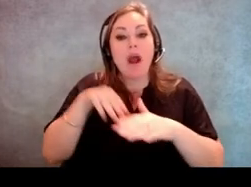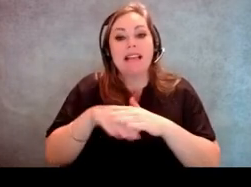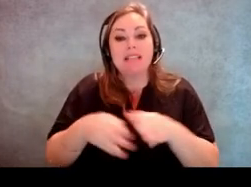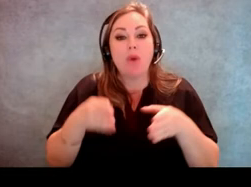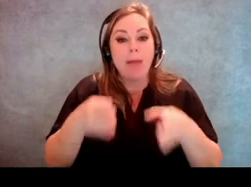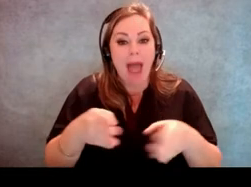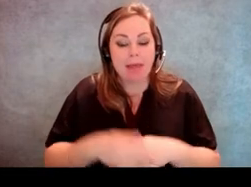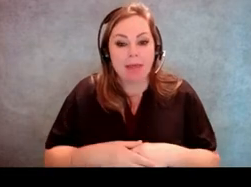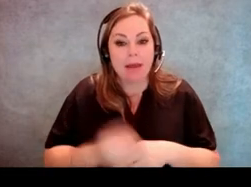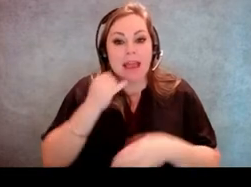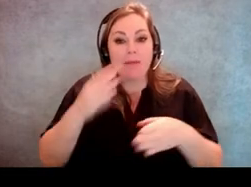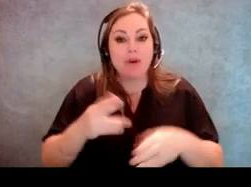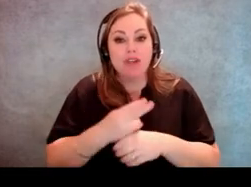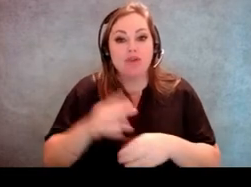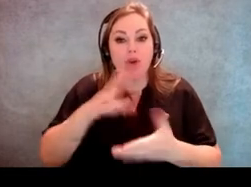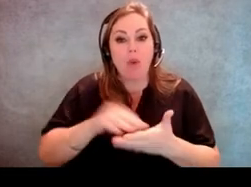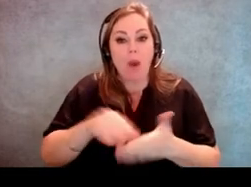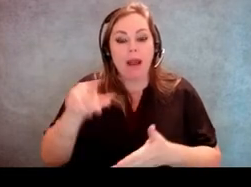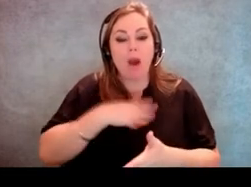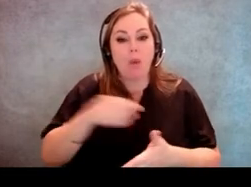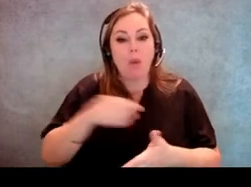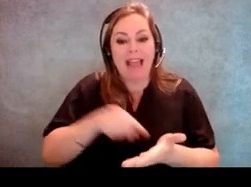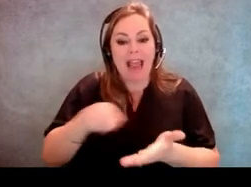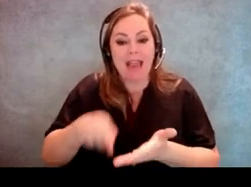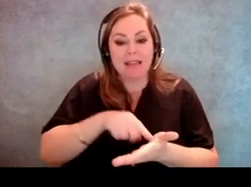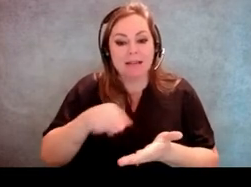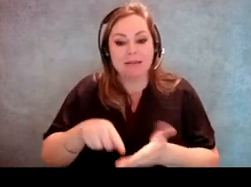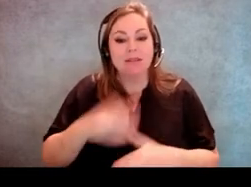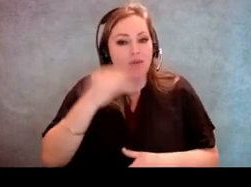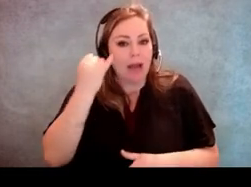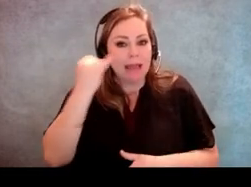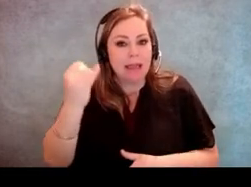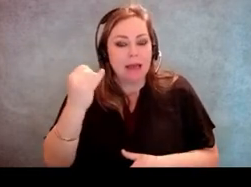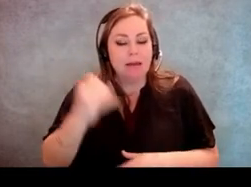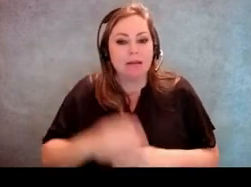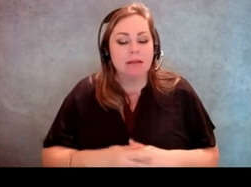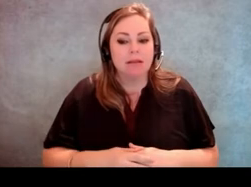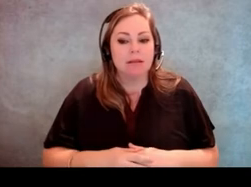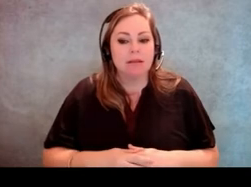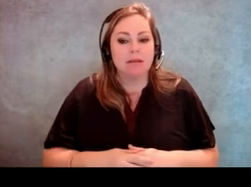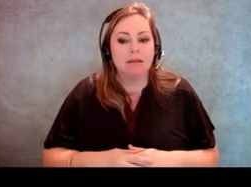if someone's using a white cane, it's always a good idea if there is something